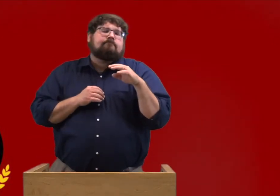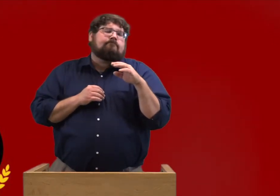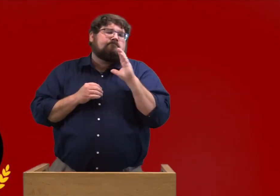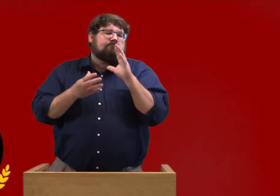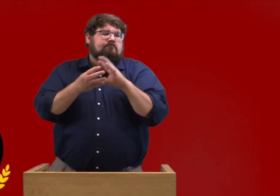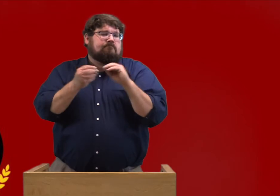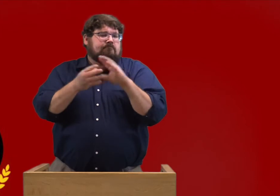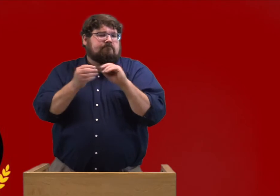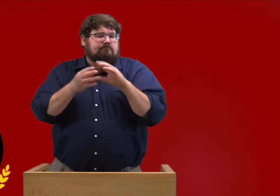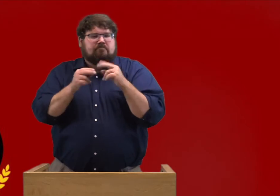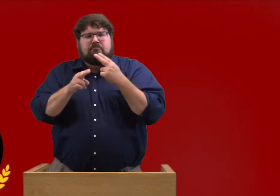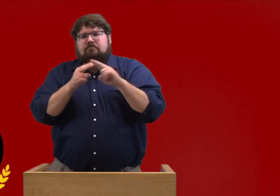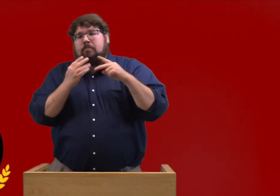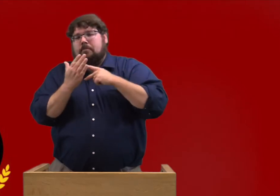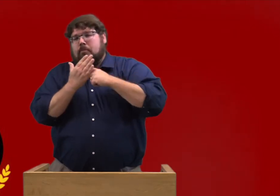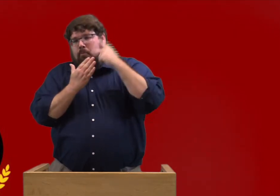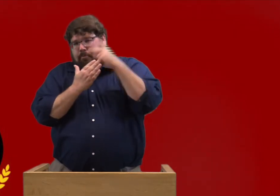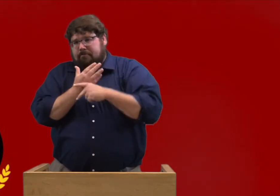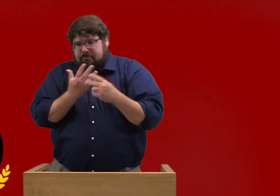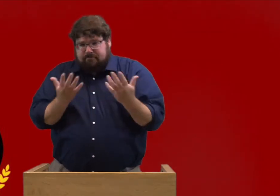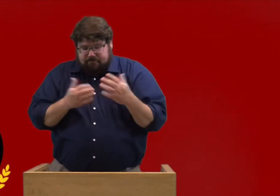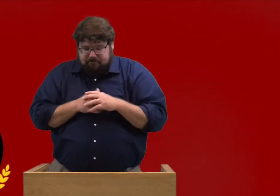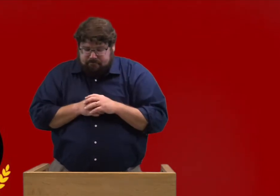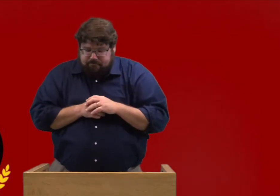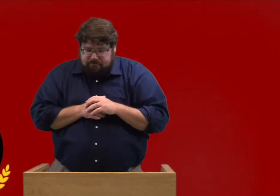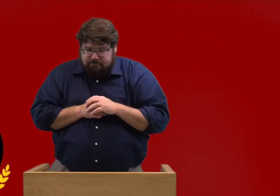Now, this afternoon's award program will be pretty brief.